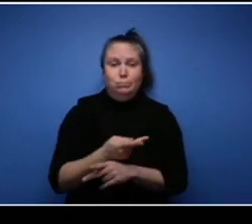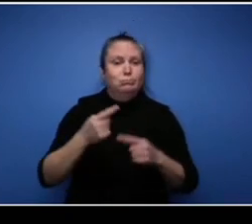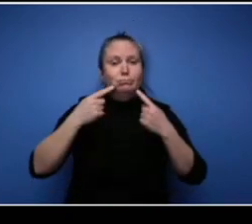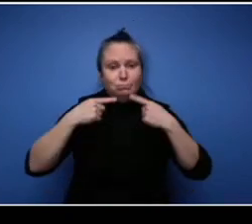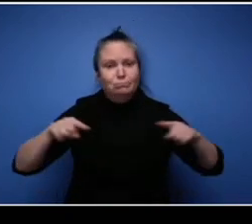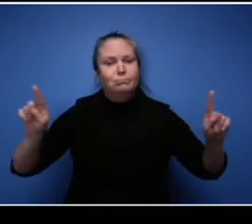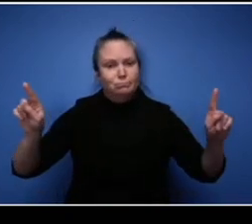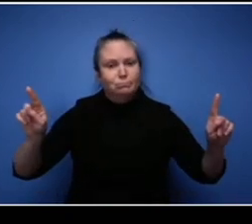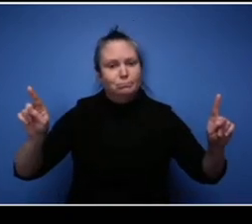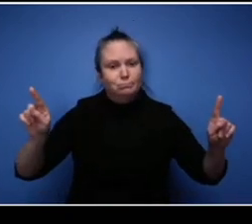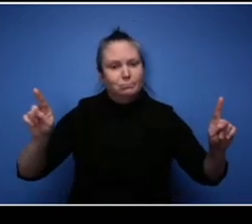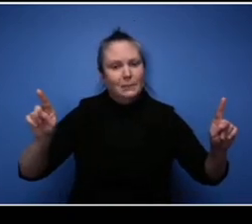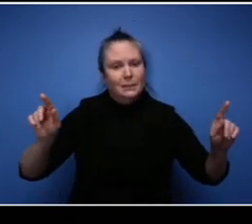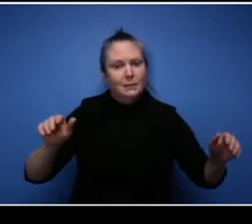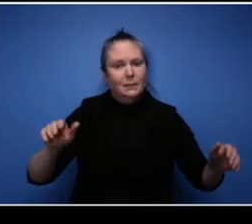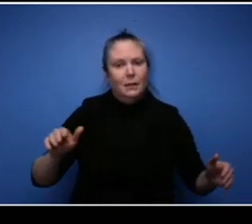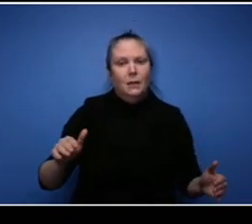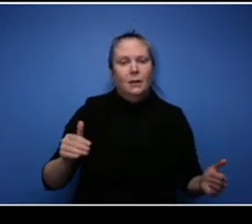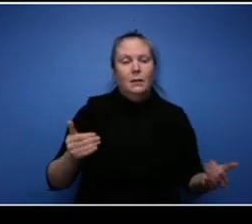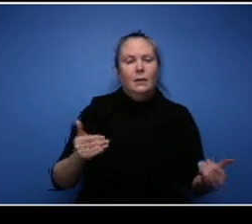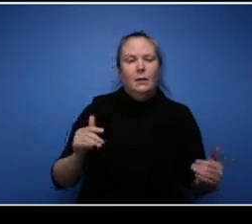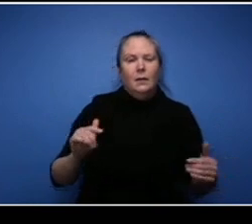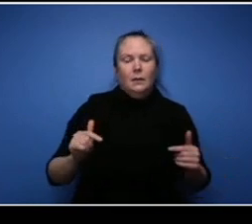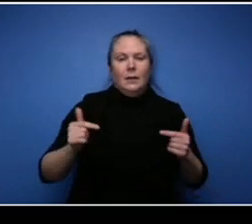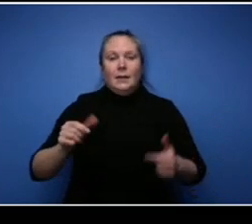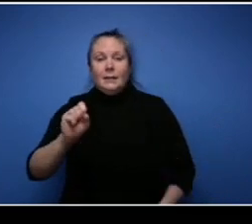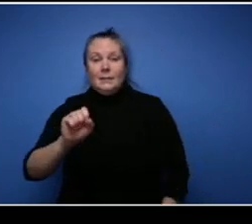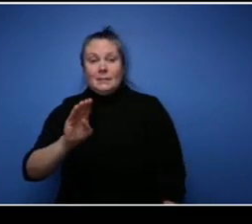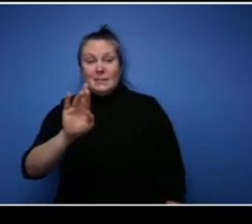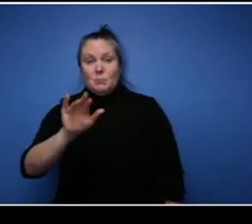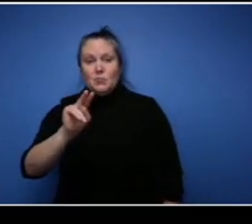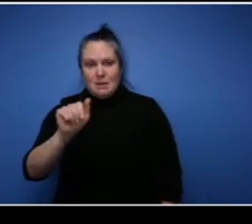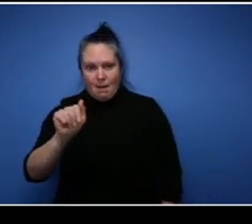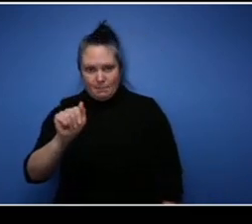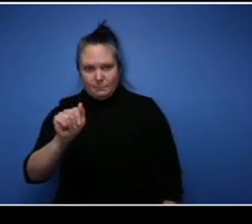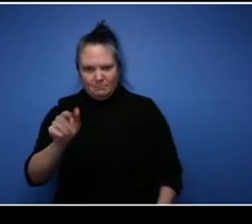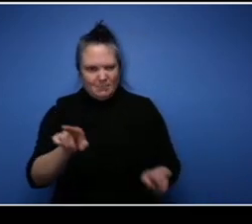with racism as an entrepreneur in your business and how did it affect how you pursued your